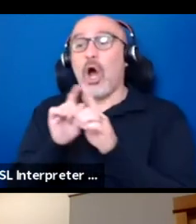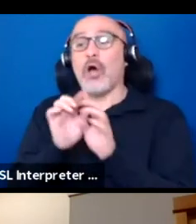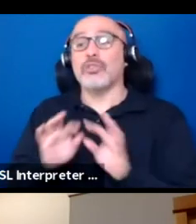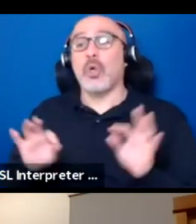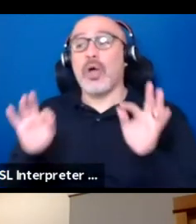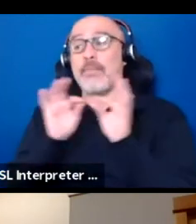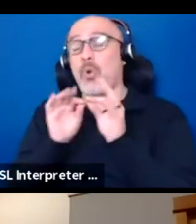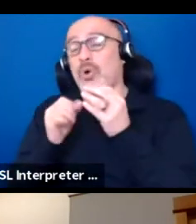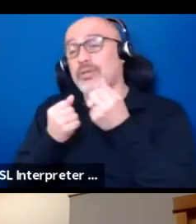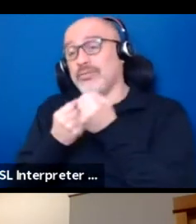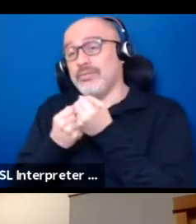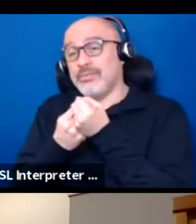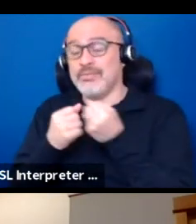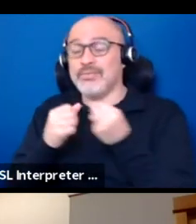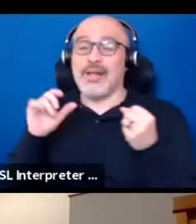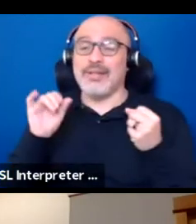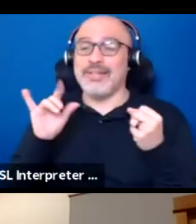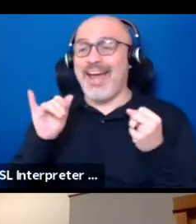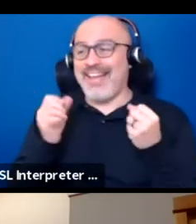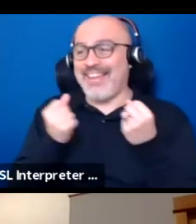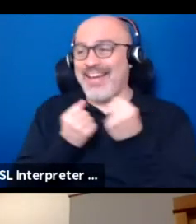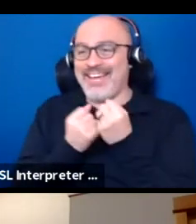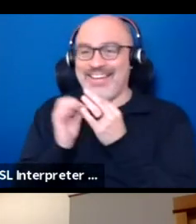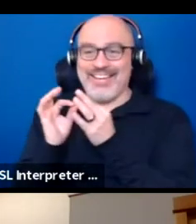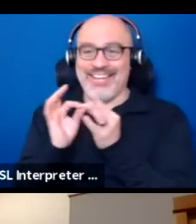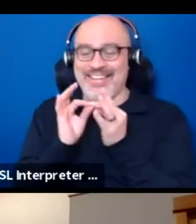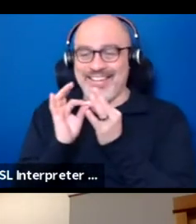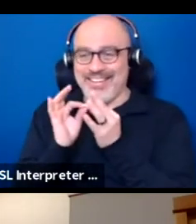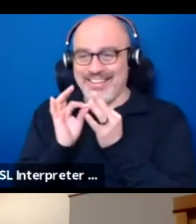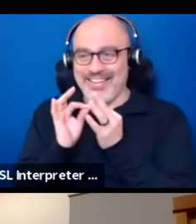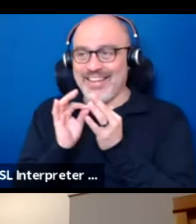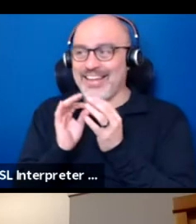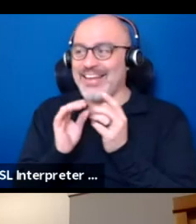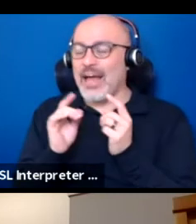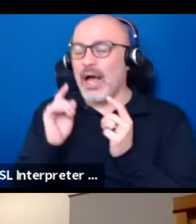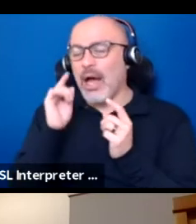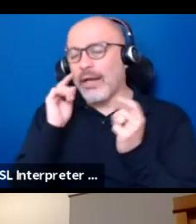And so I think trying to gain other POC community members